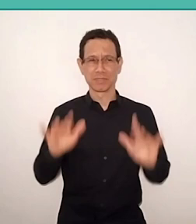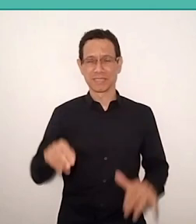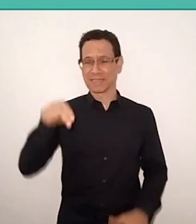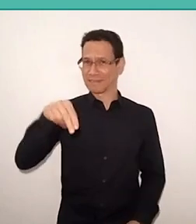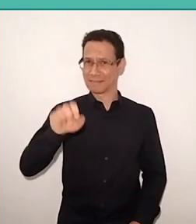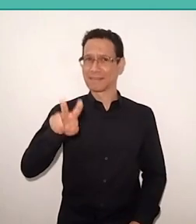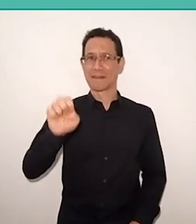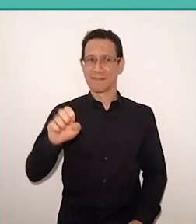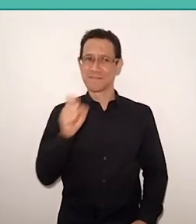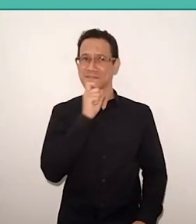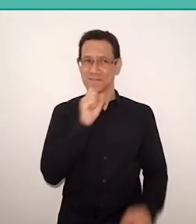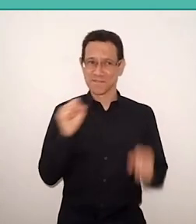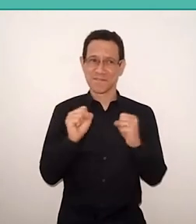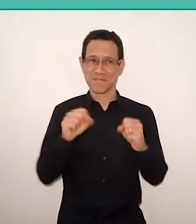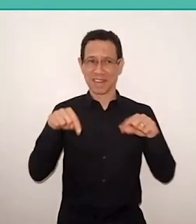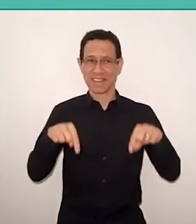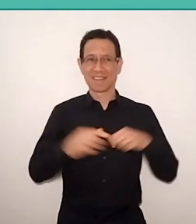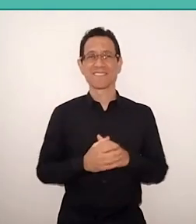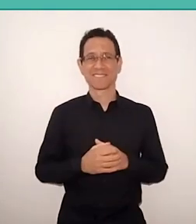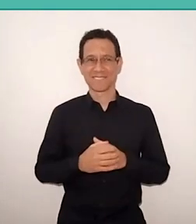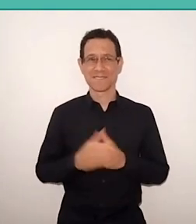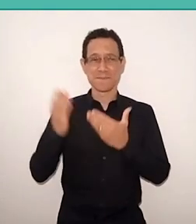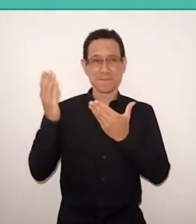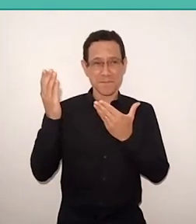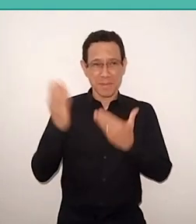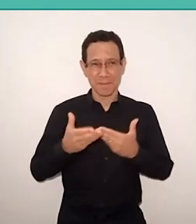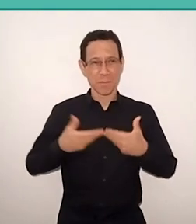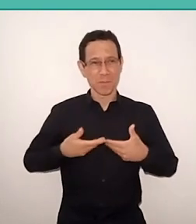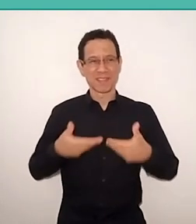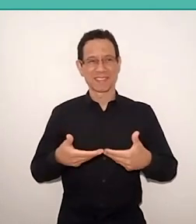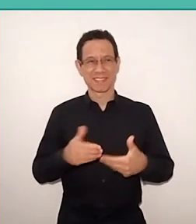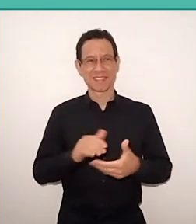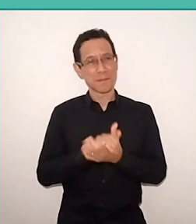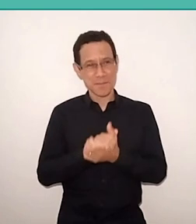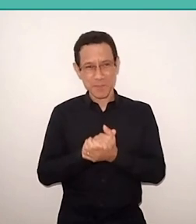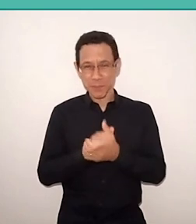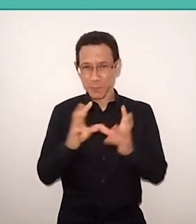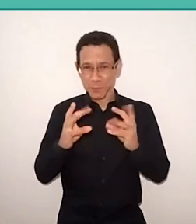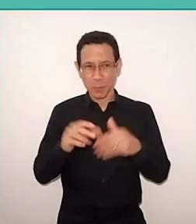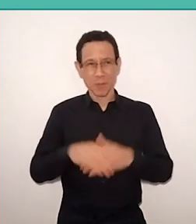Thank you for the invite. I would like to greet everyone, from Geneva,